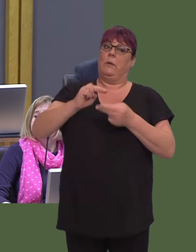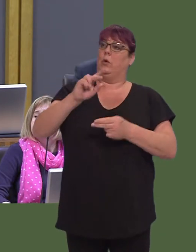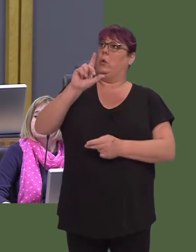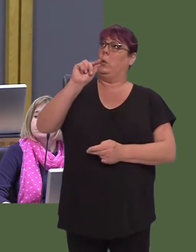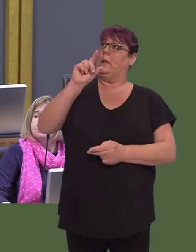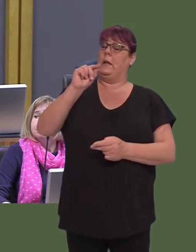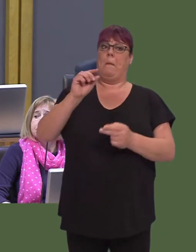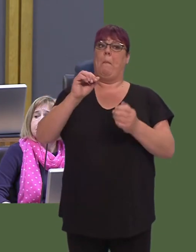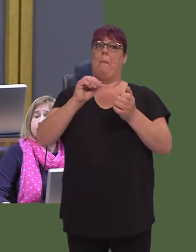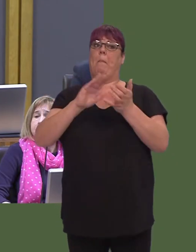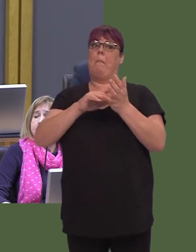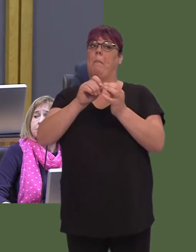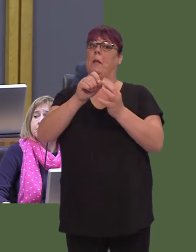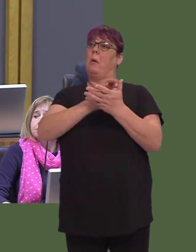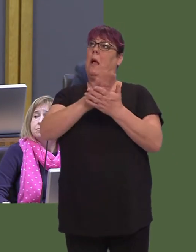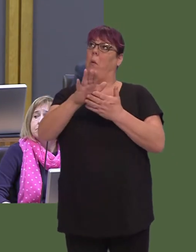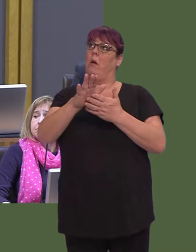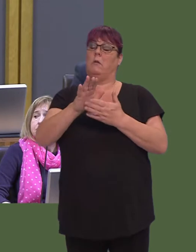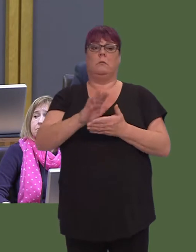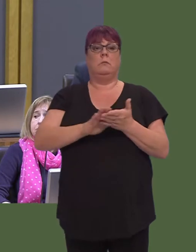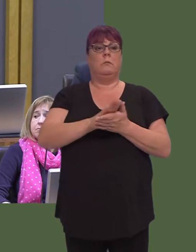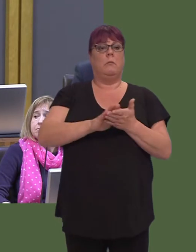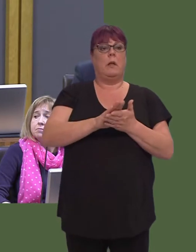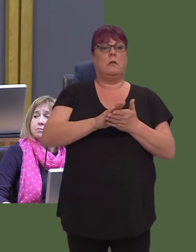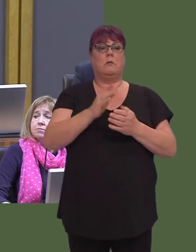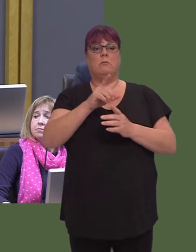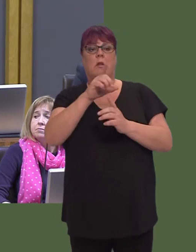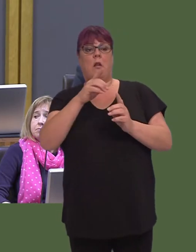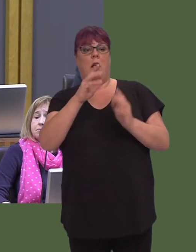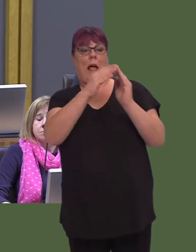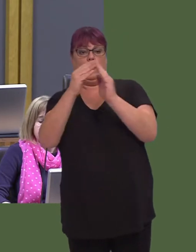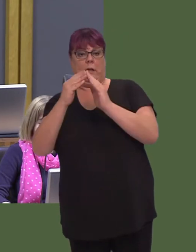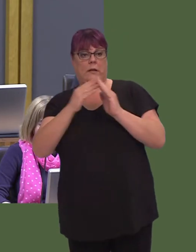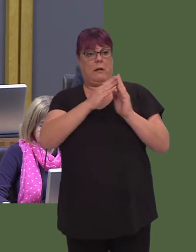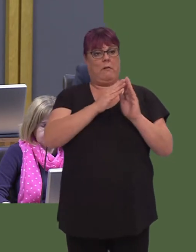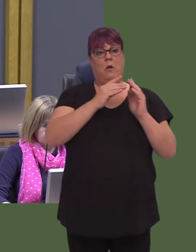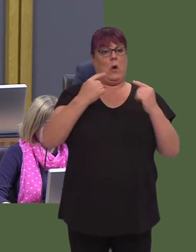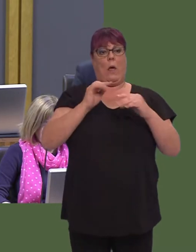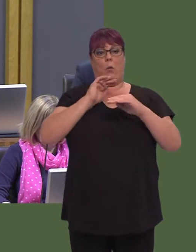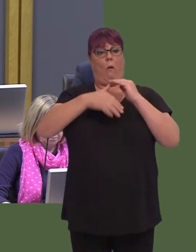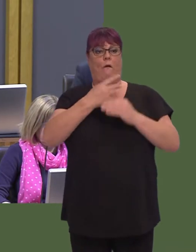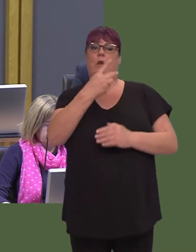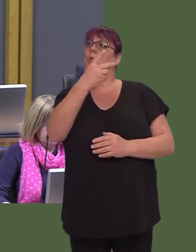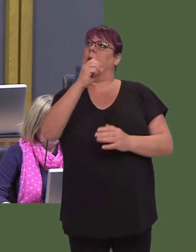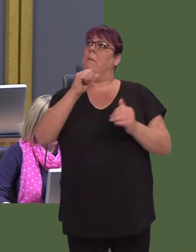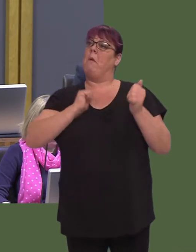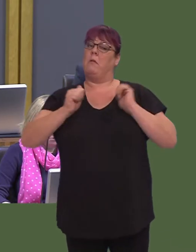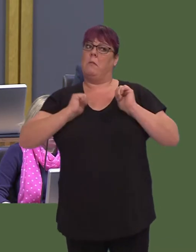This makes it easier to avoid accidents, reduces the injury if an accident occurs and allows